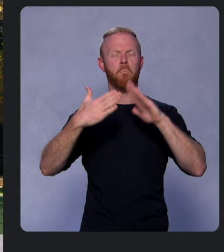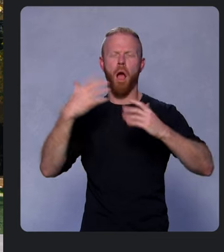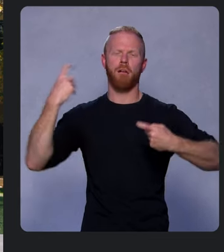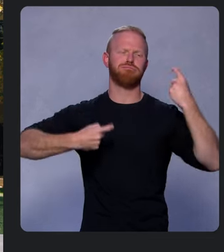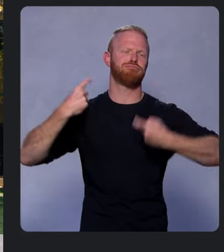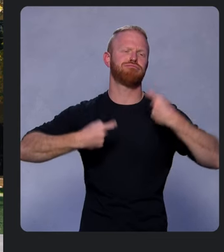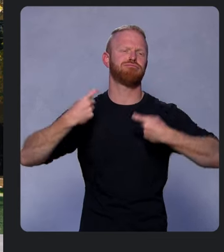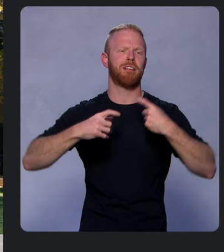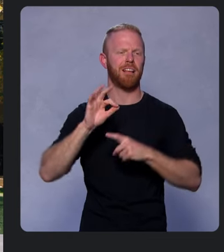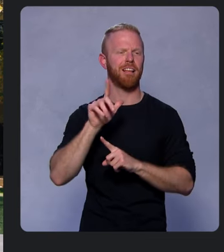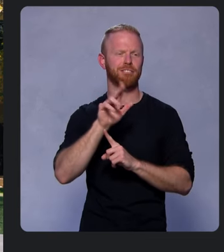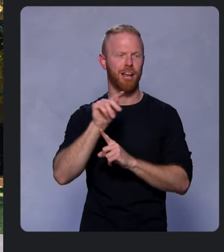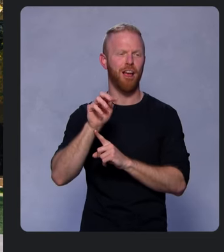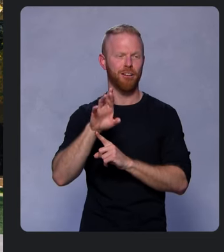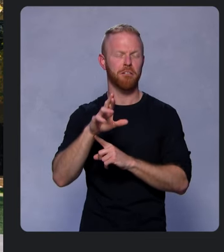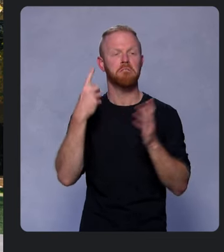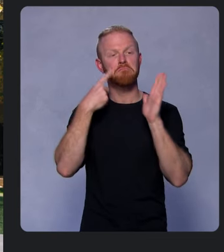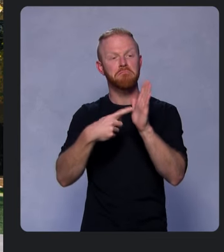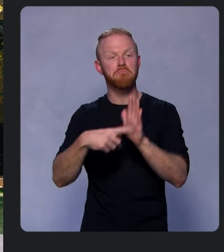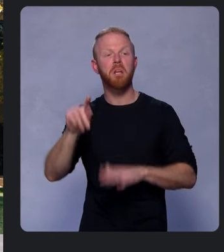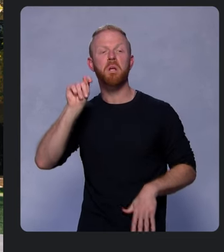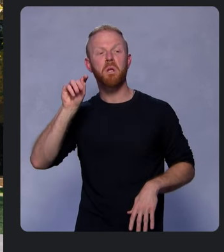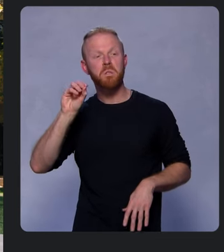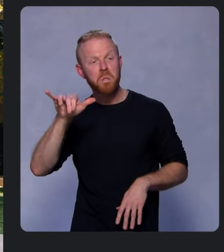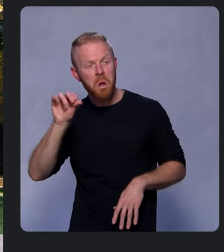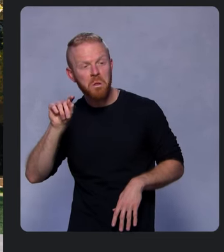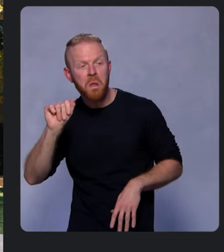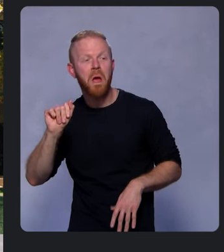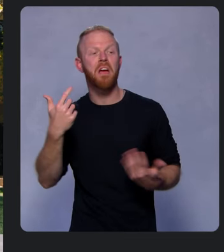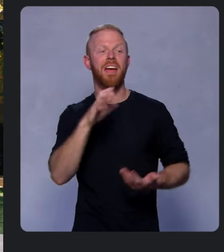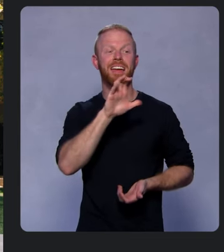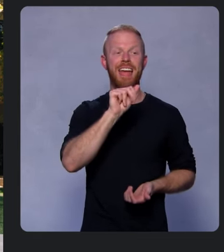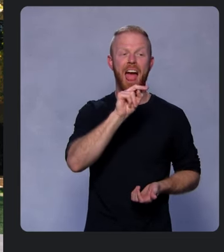For example, companies like Toyota, Canonical, Sony,